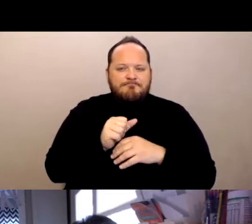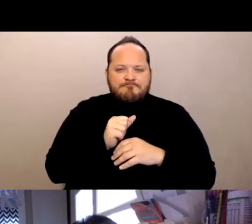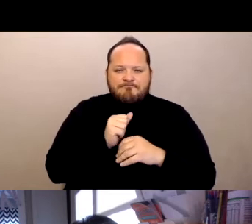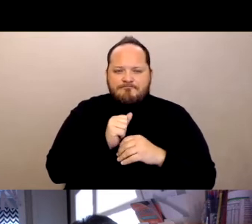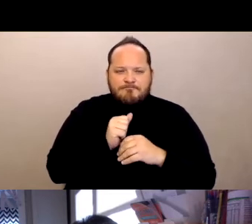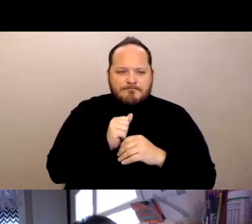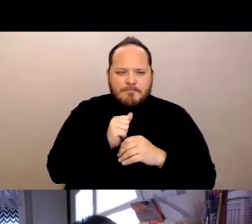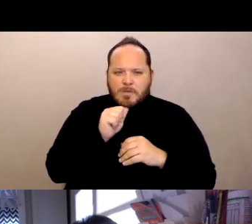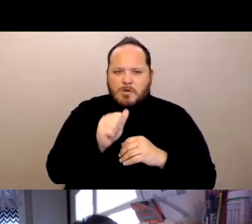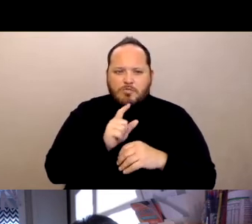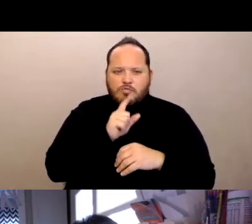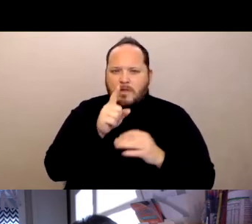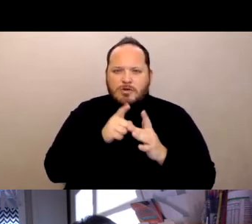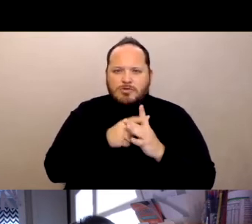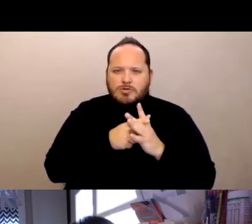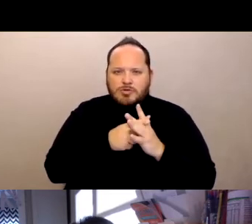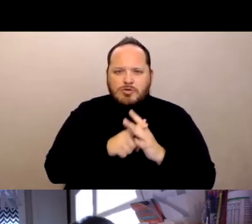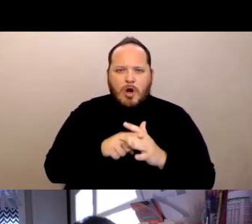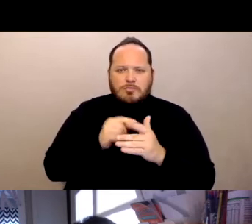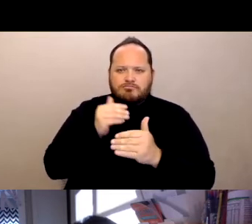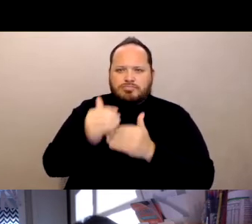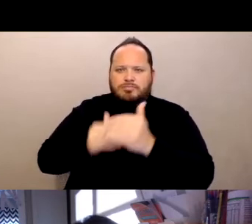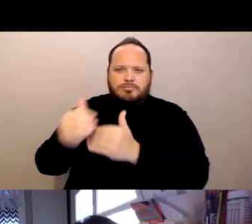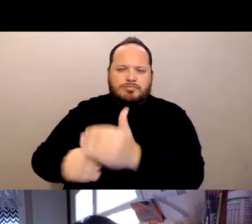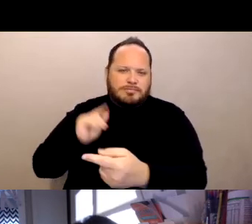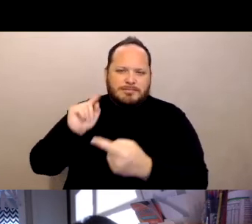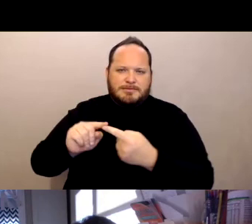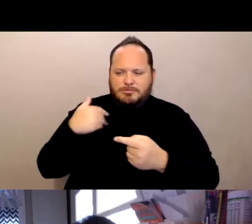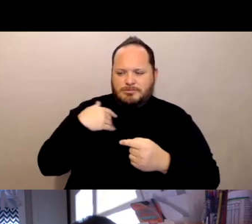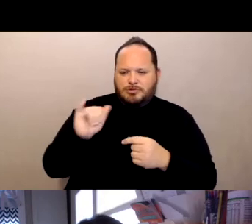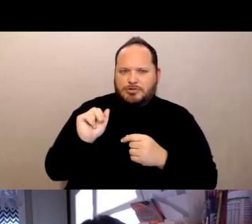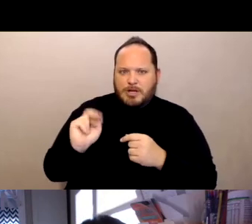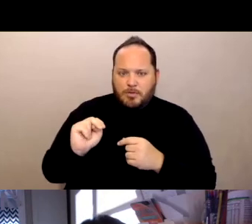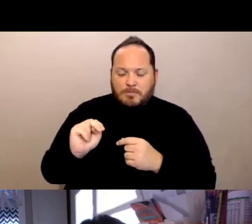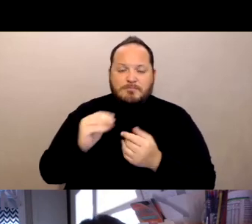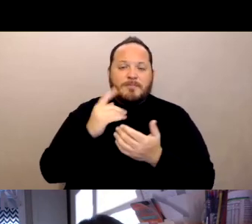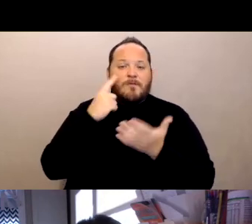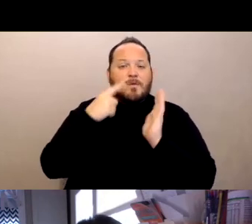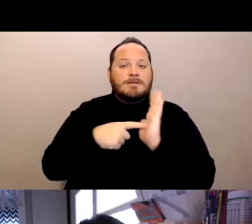until January. There were some nursing homes, like for instance West Virginia was very quick,